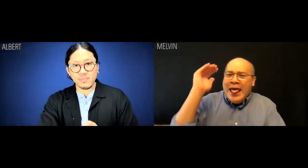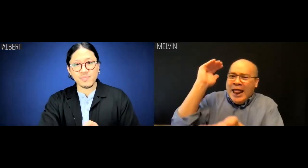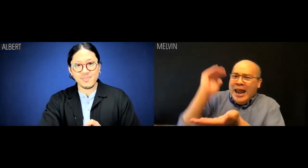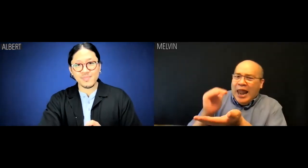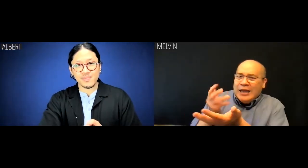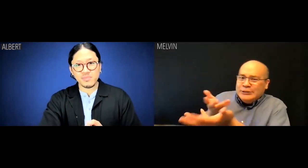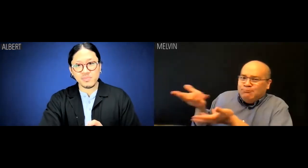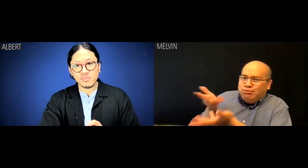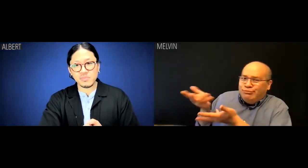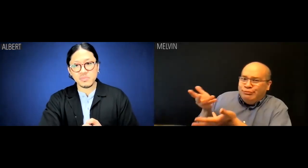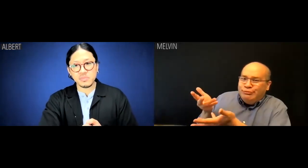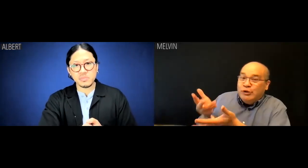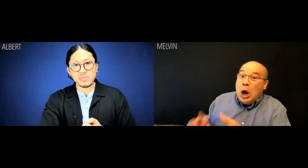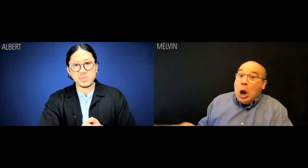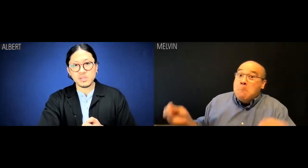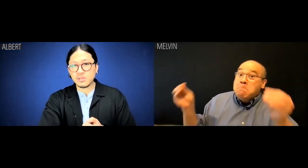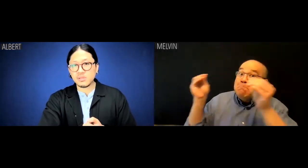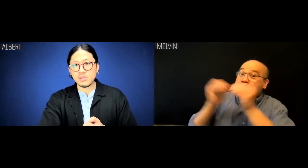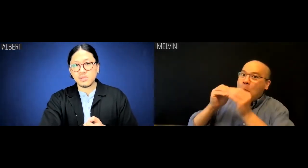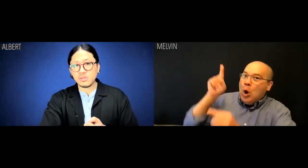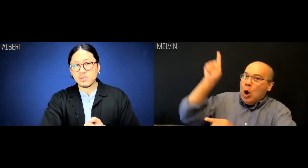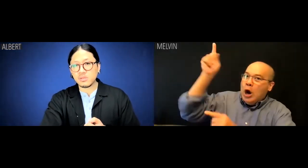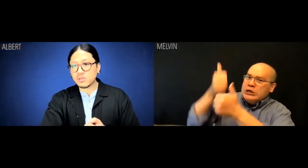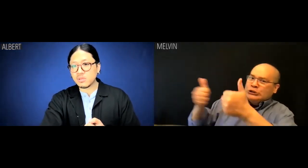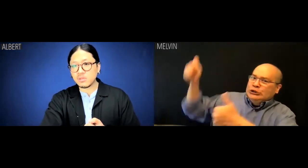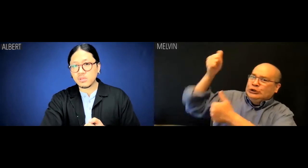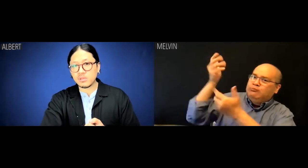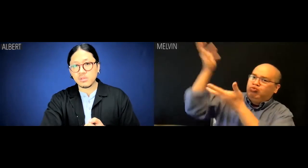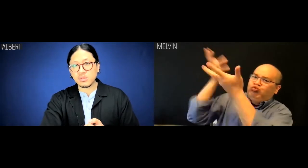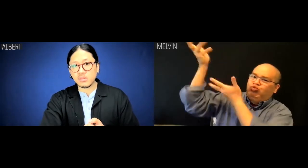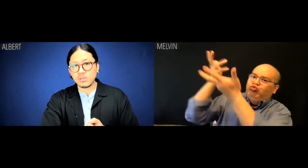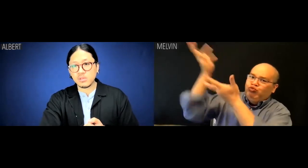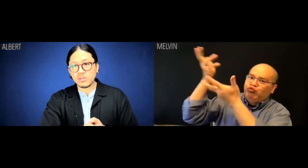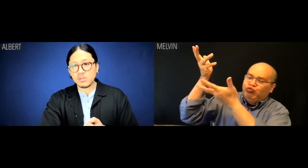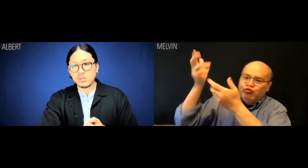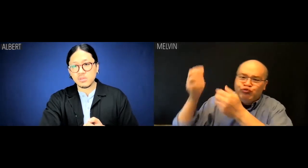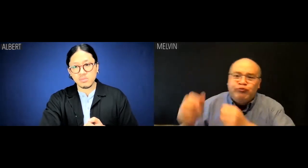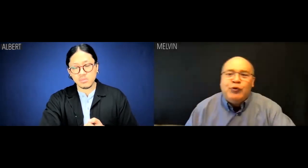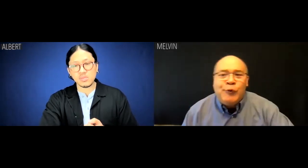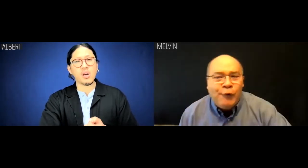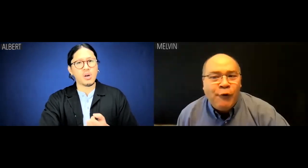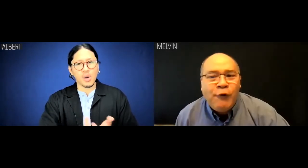Melvin: A little less lateral and a little more hierarchical.